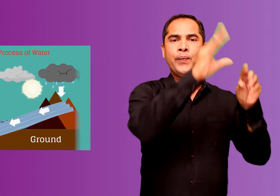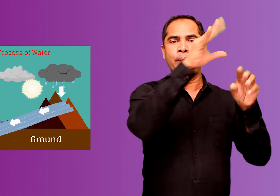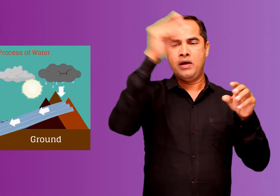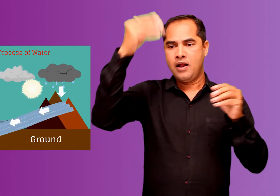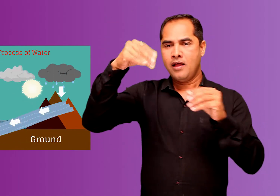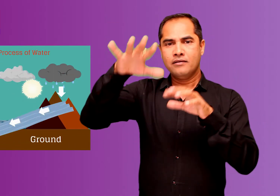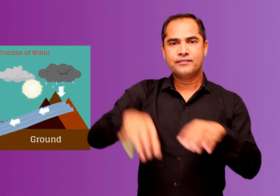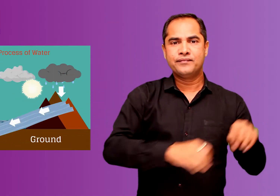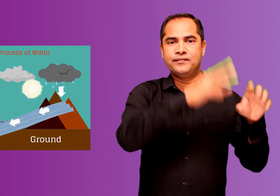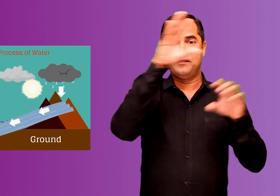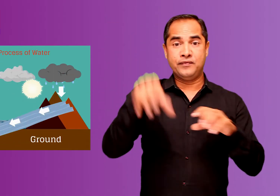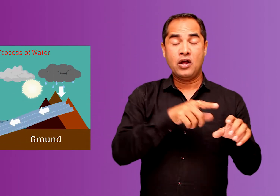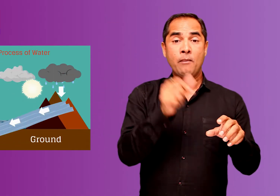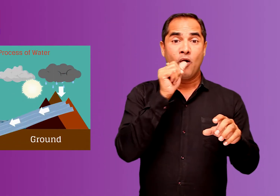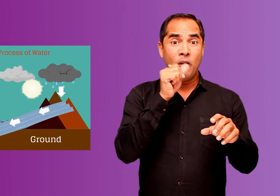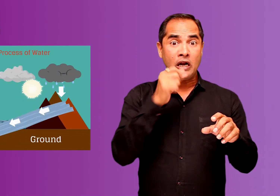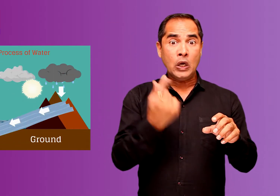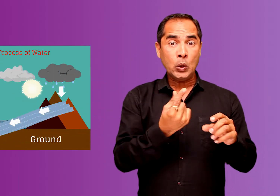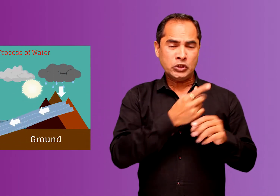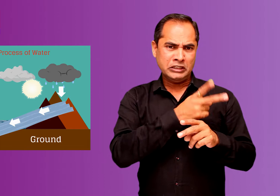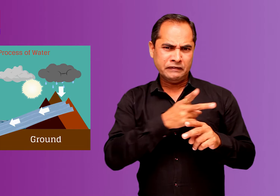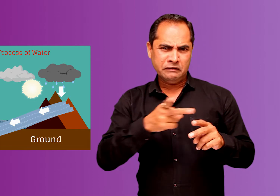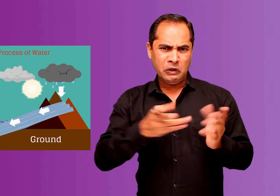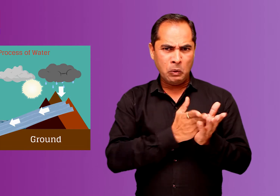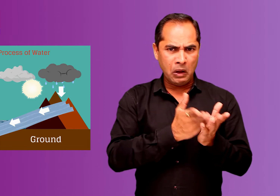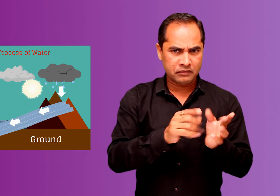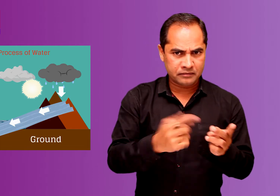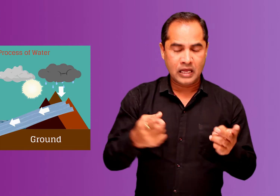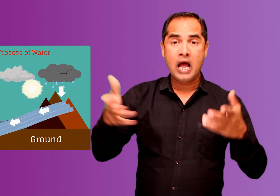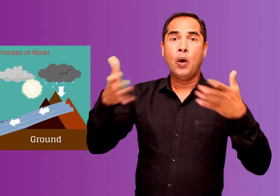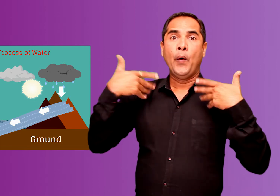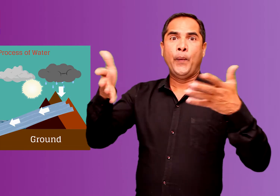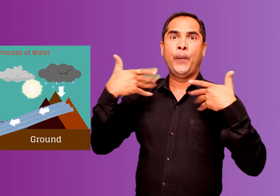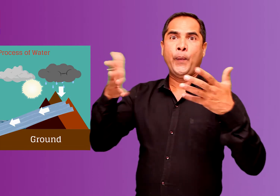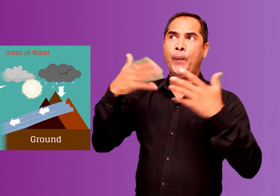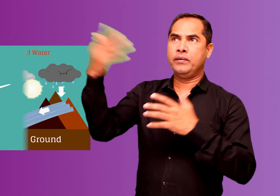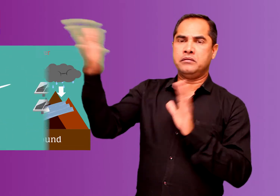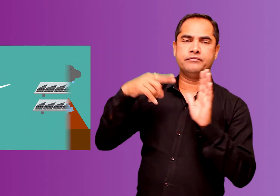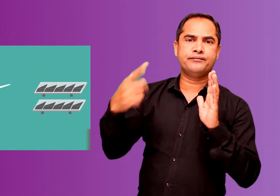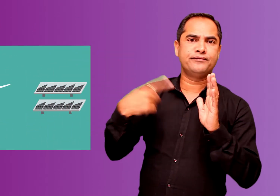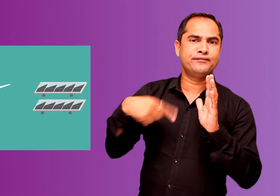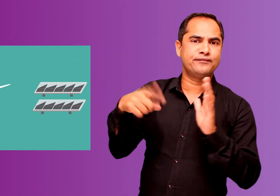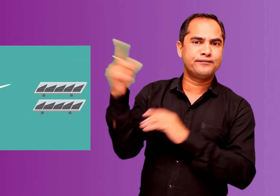energy, maintained by a water cycle and can be used in different ways, using technology.